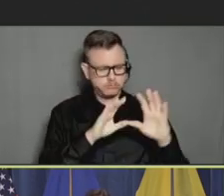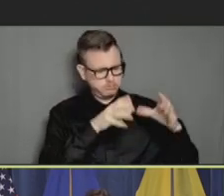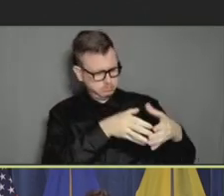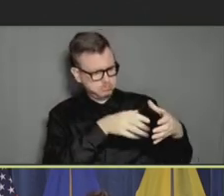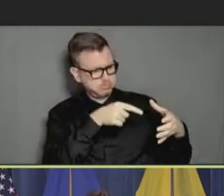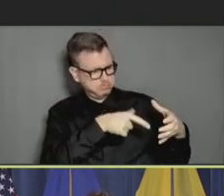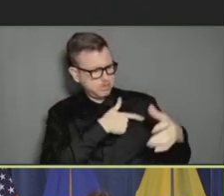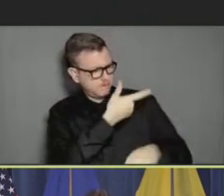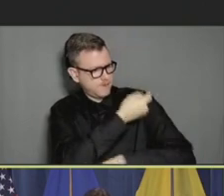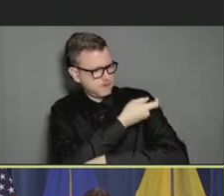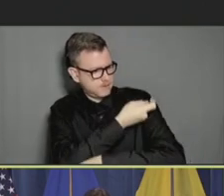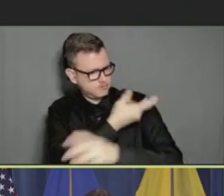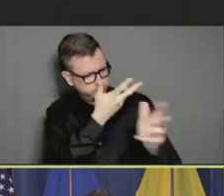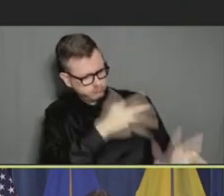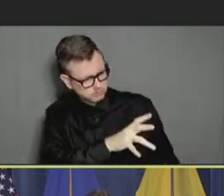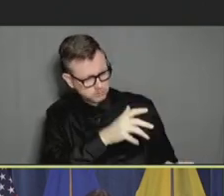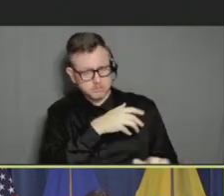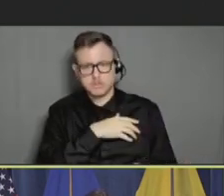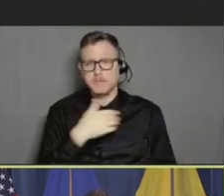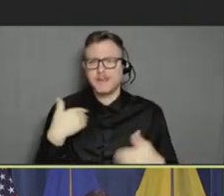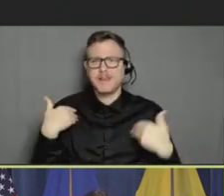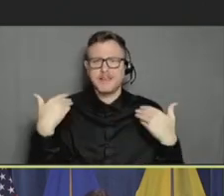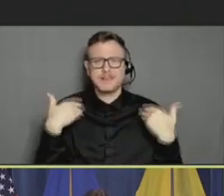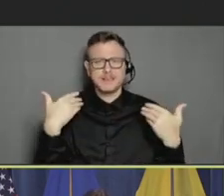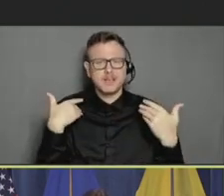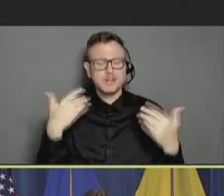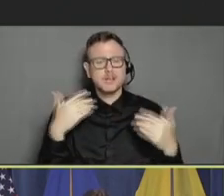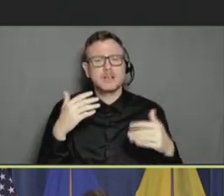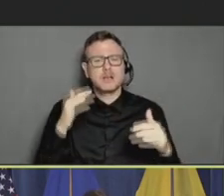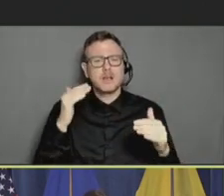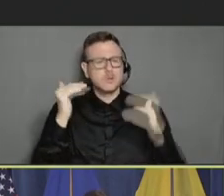I couldn't wait for my young adult children to be able to be vaccinated.